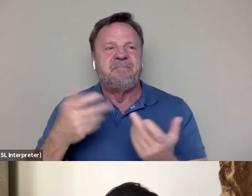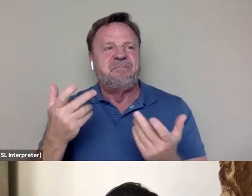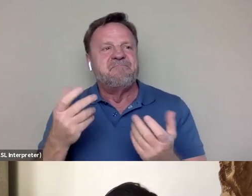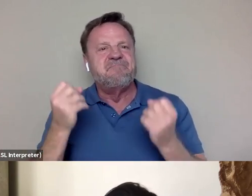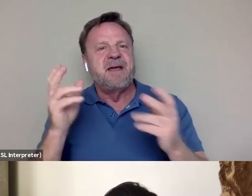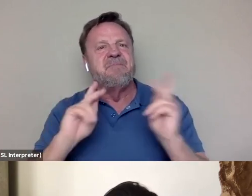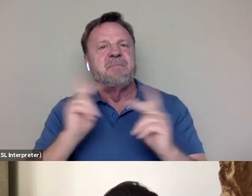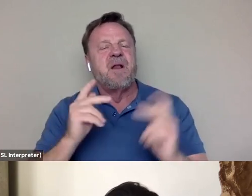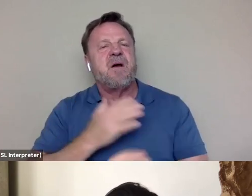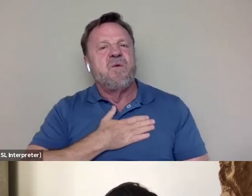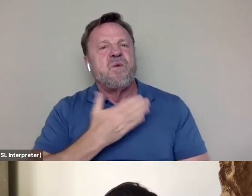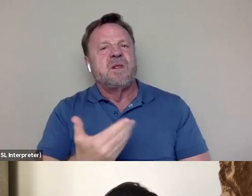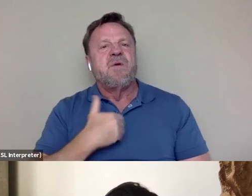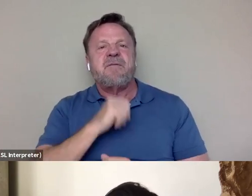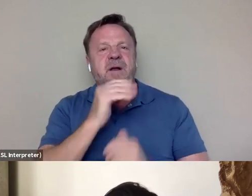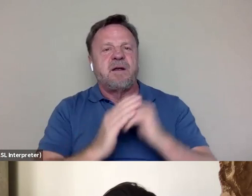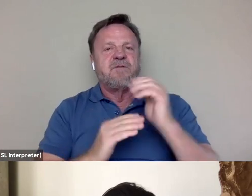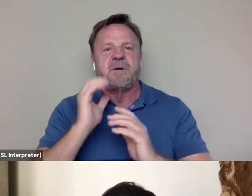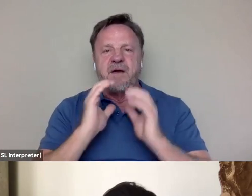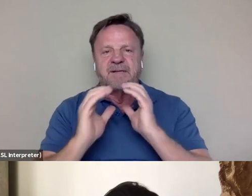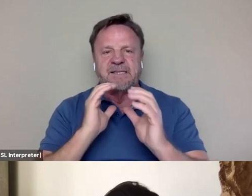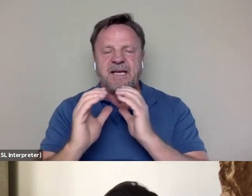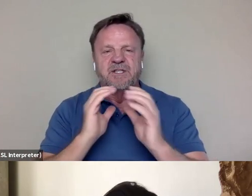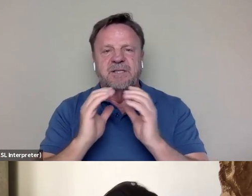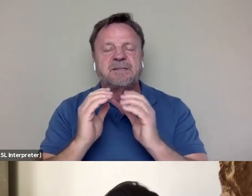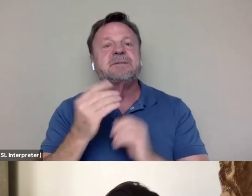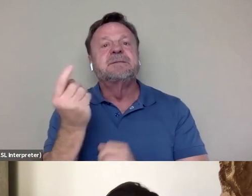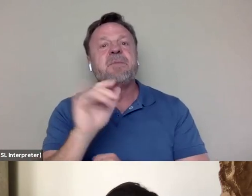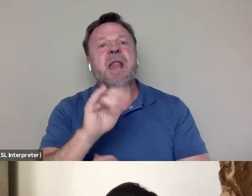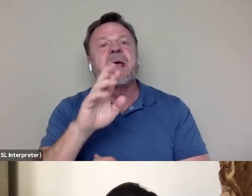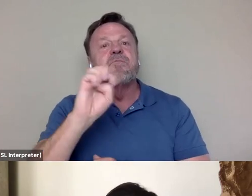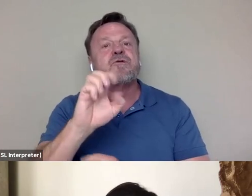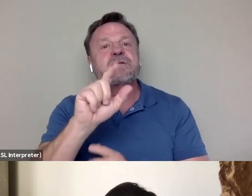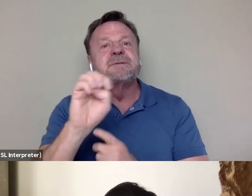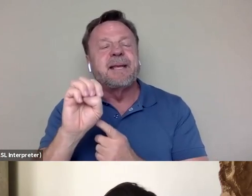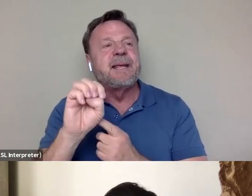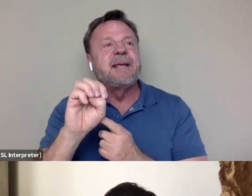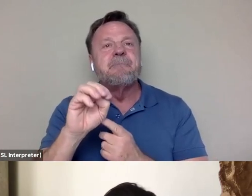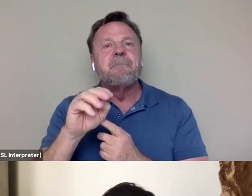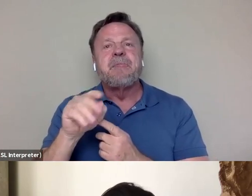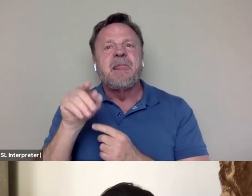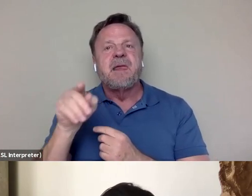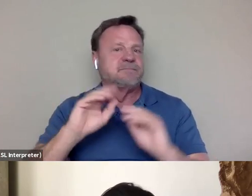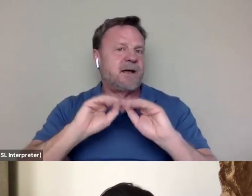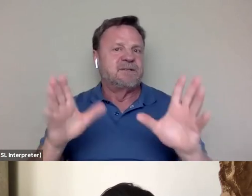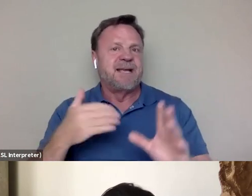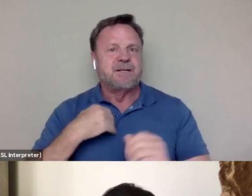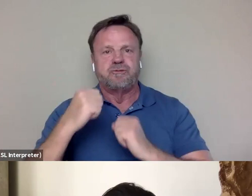to have these uncomfortable conversations. I think even someone like Bruce Lee, who obviously has very strong feelings,